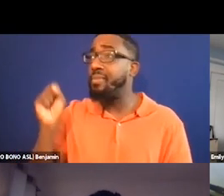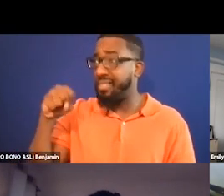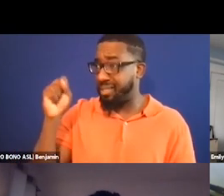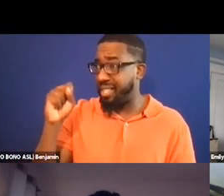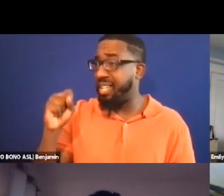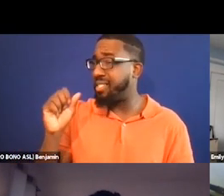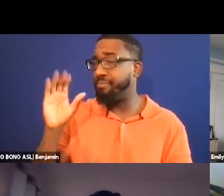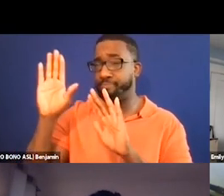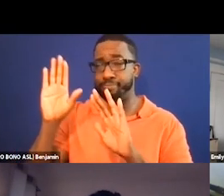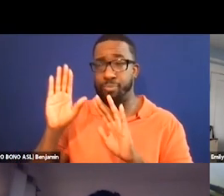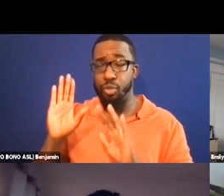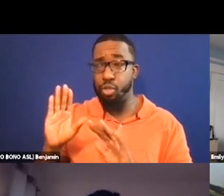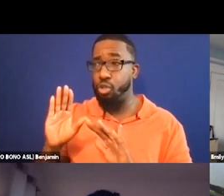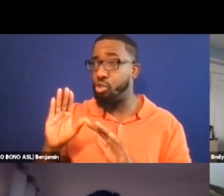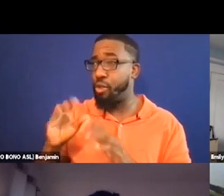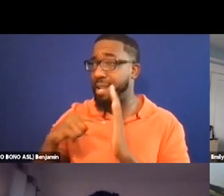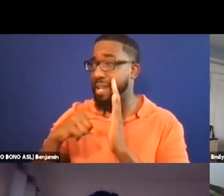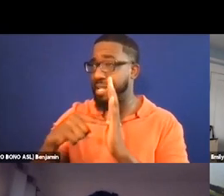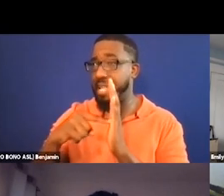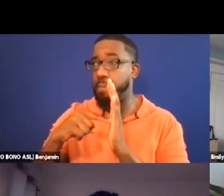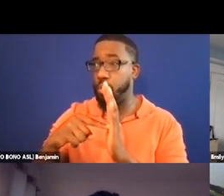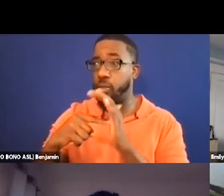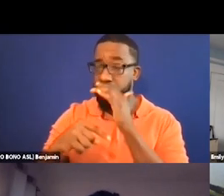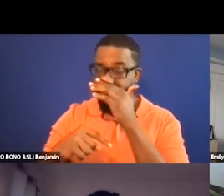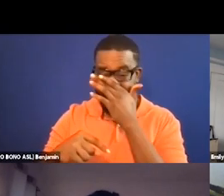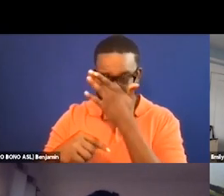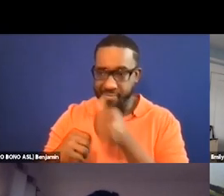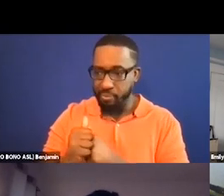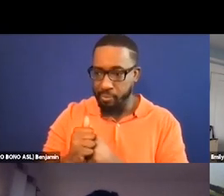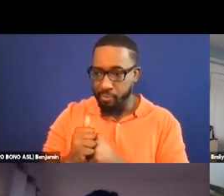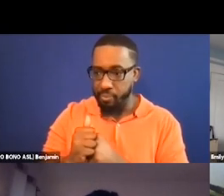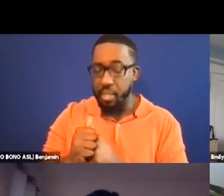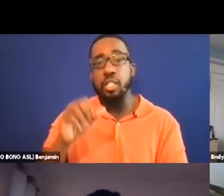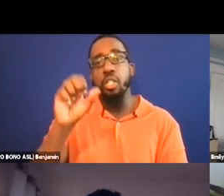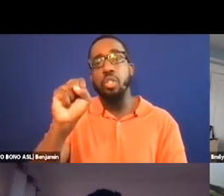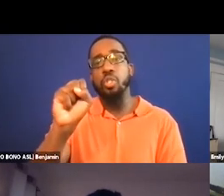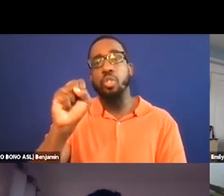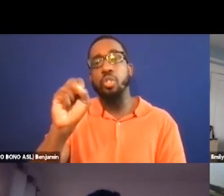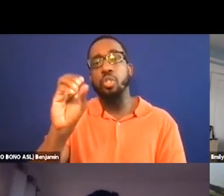Emily I'm sure you're familiar because Cheryl told me about it. Song for rent and that was a quirky film.